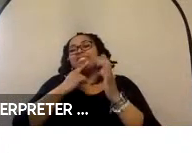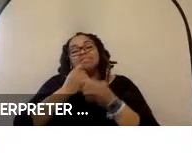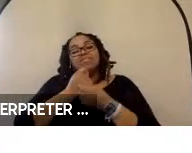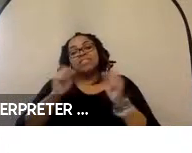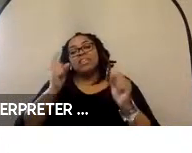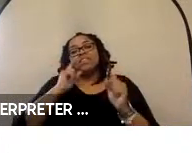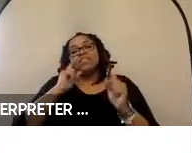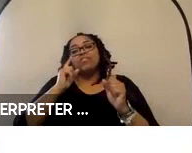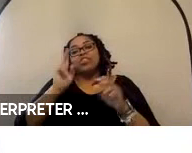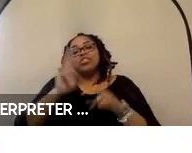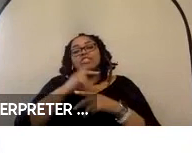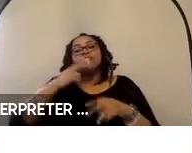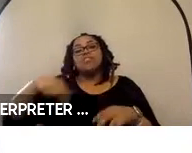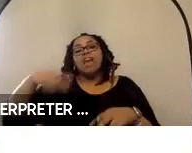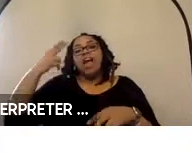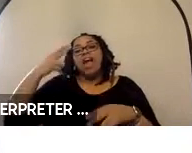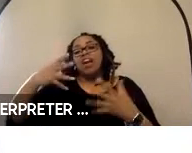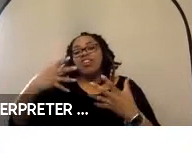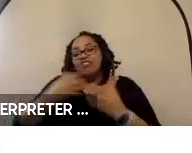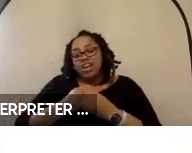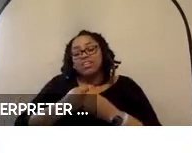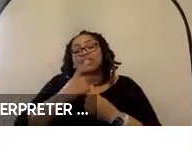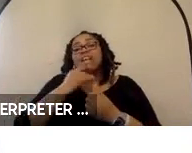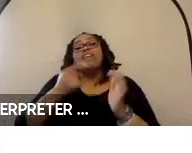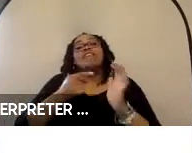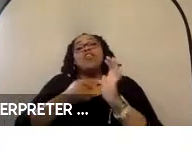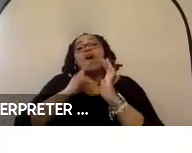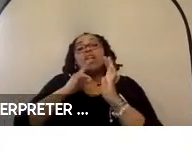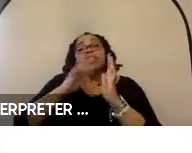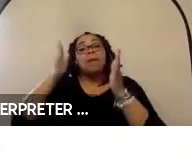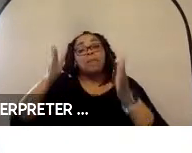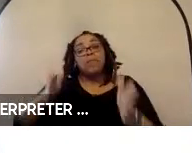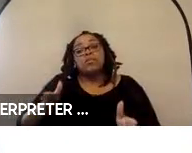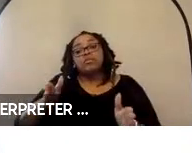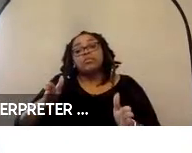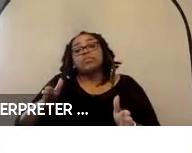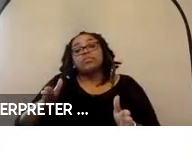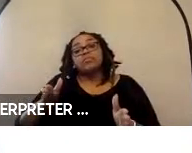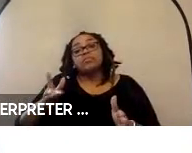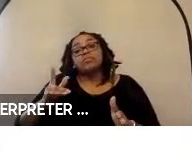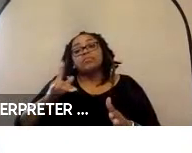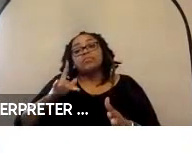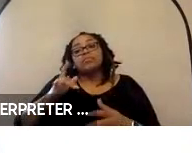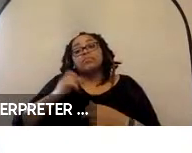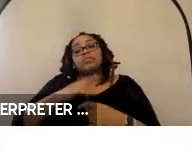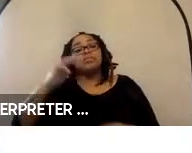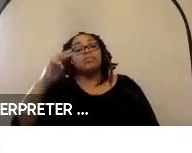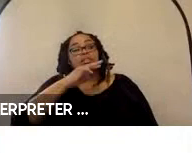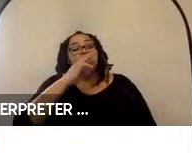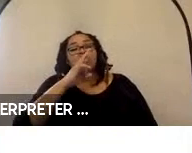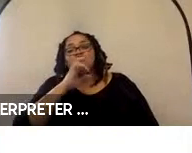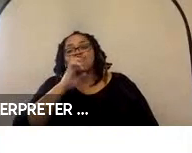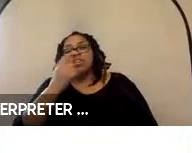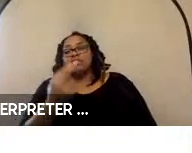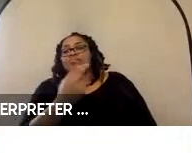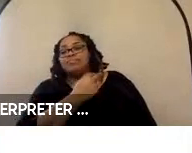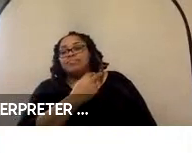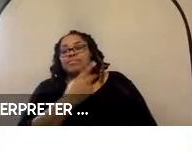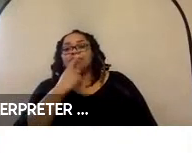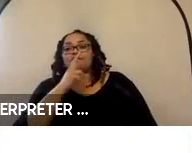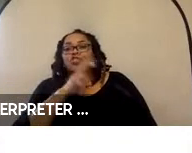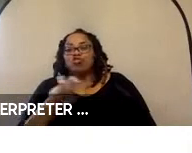higher severity crashes, and require the person to be remain rear-facing during travel. Next